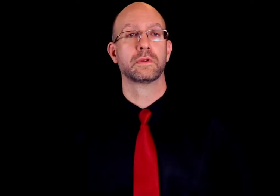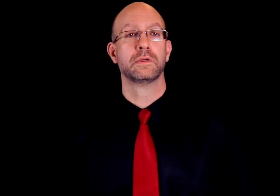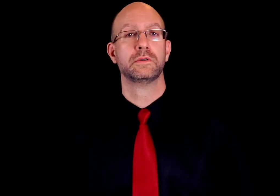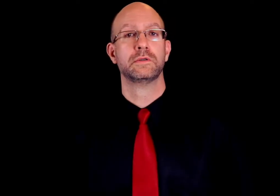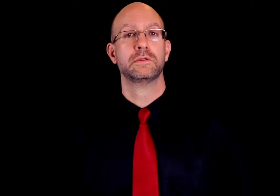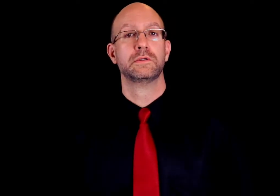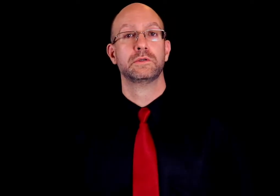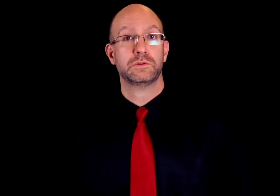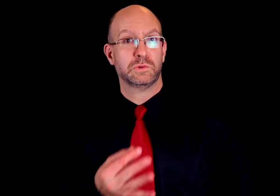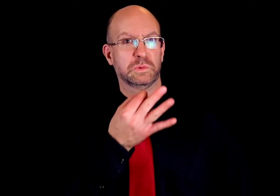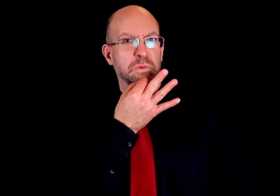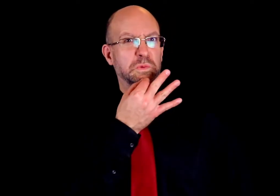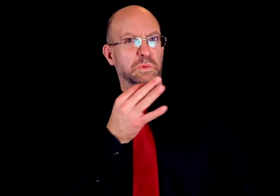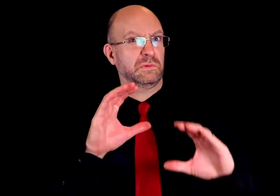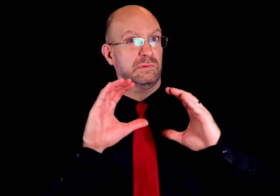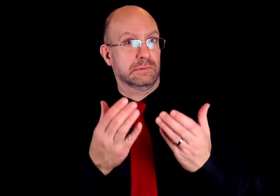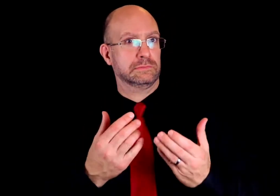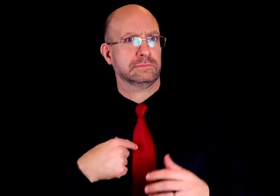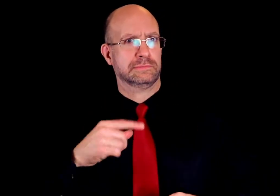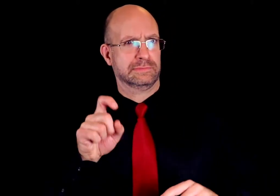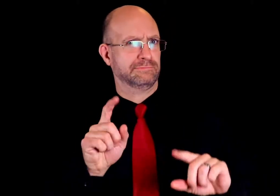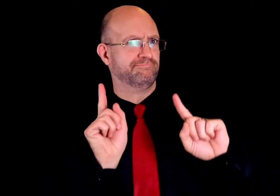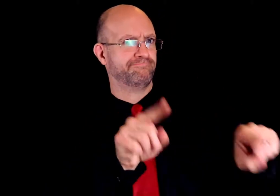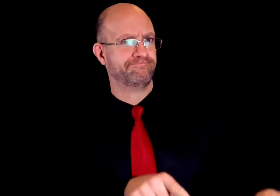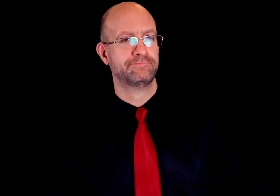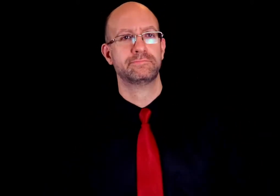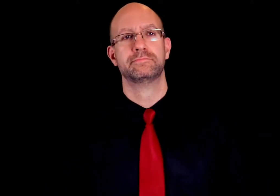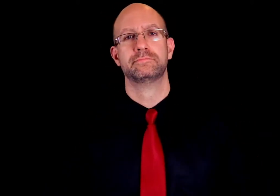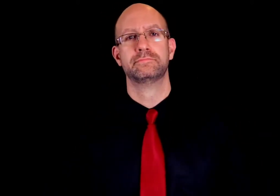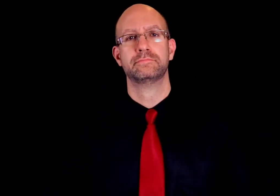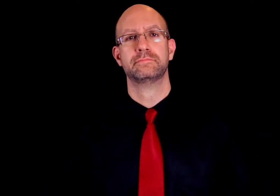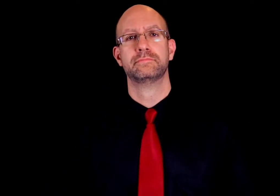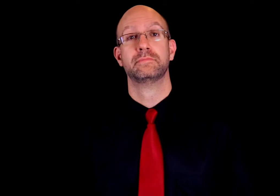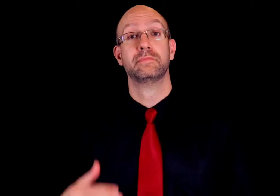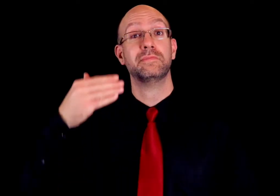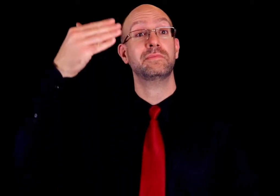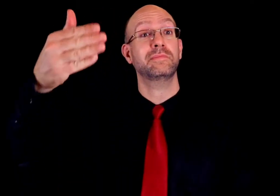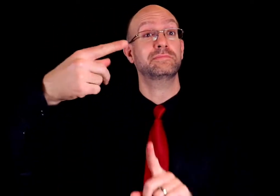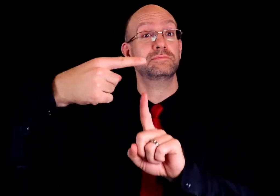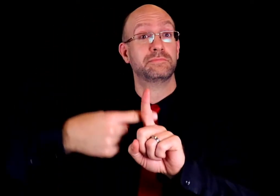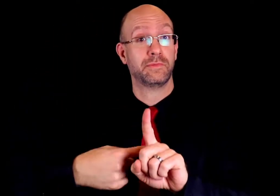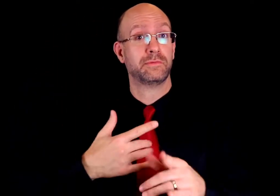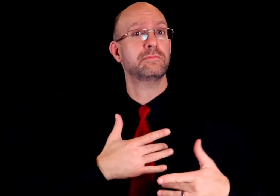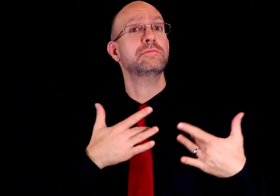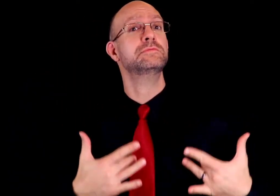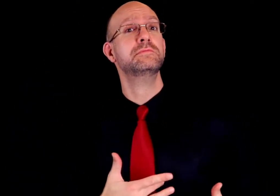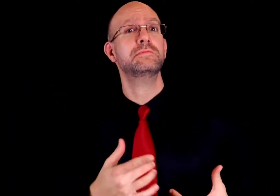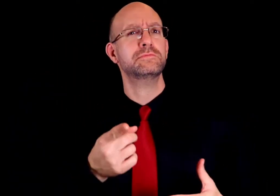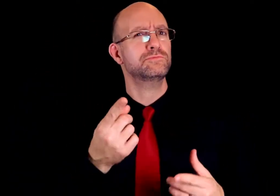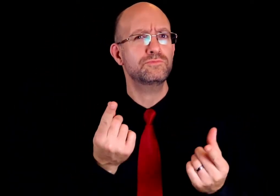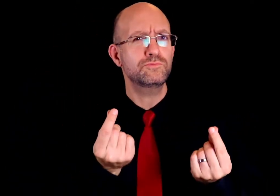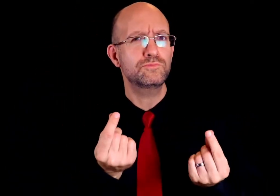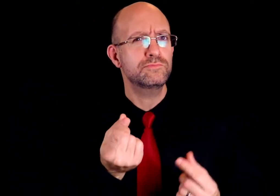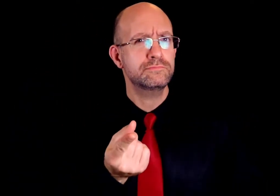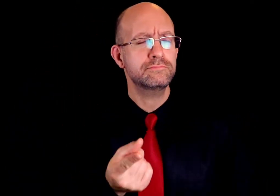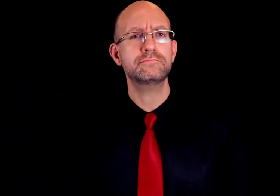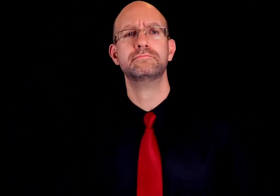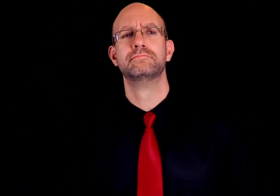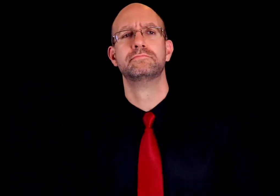SOON CLASS I NEED GO. NEXT MONTH VALENTINE YOU DO-DO?